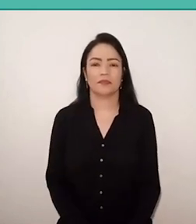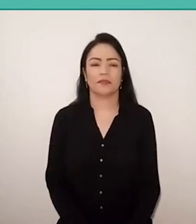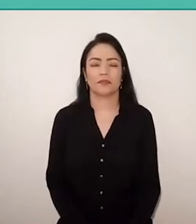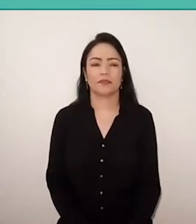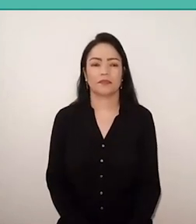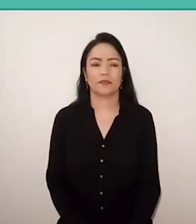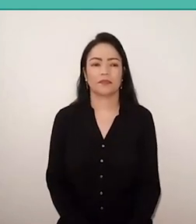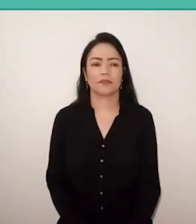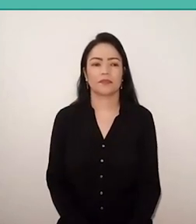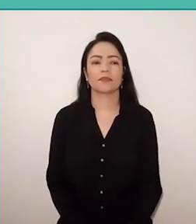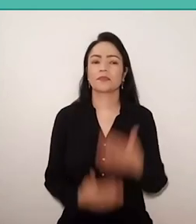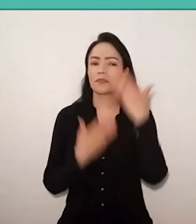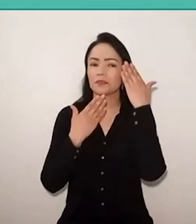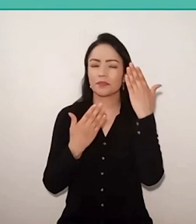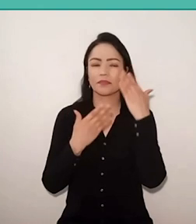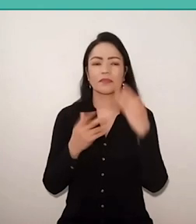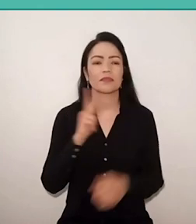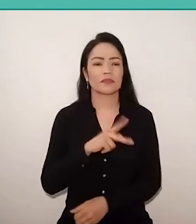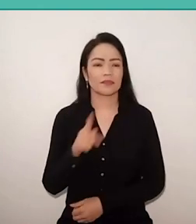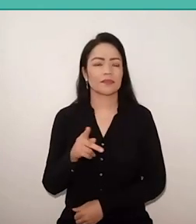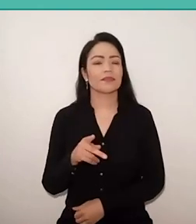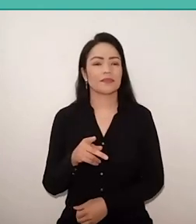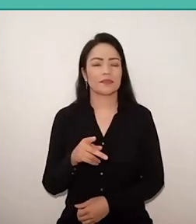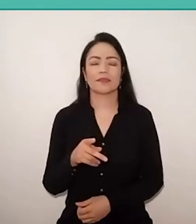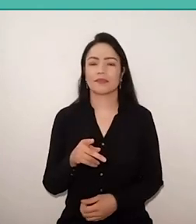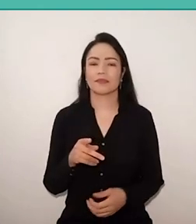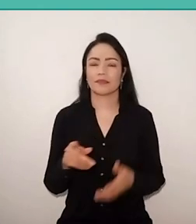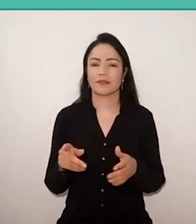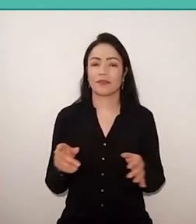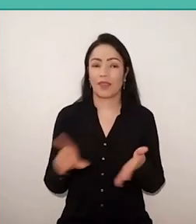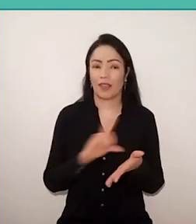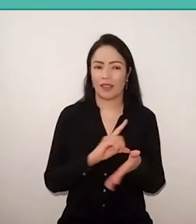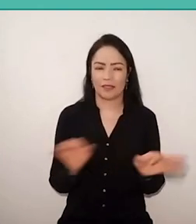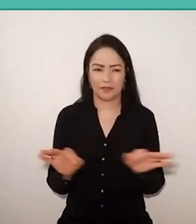Thank you, teacher Romão. Before we close the panel, there's one more question here,